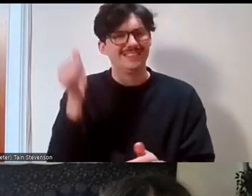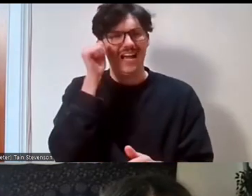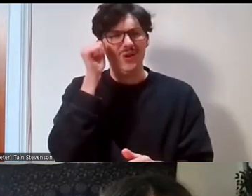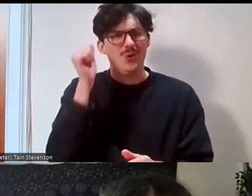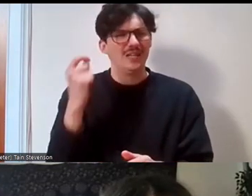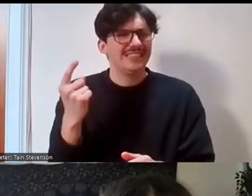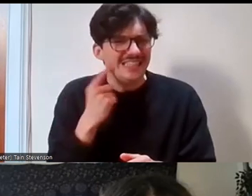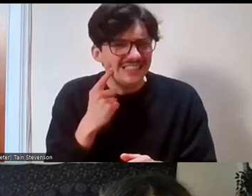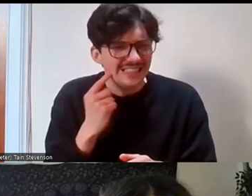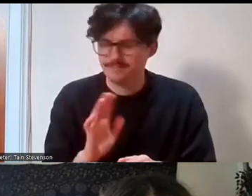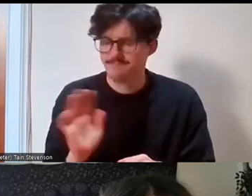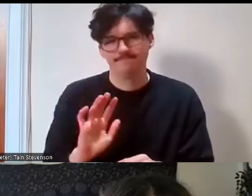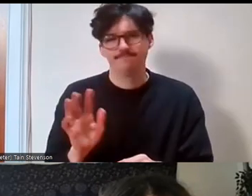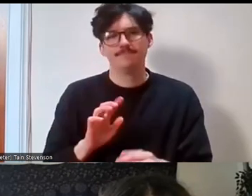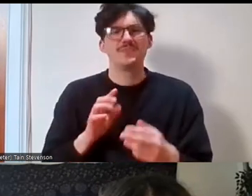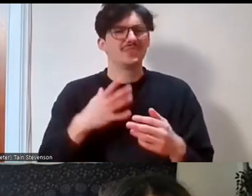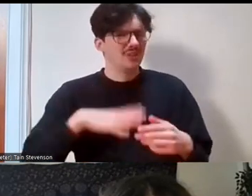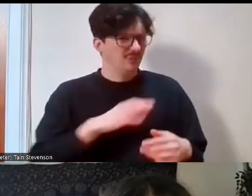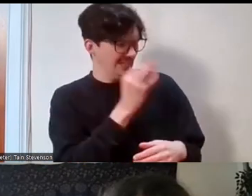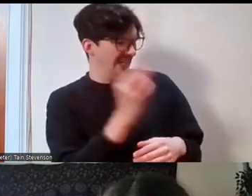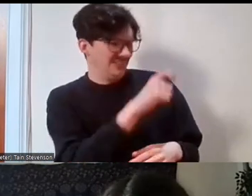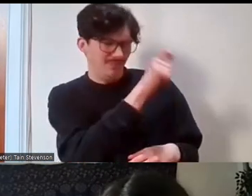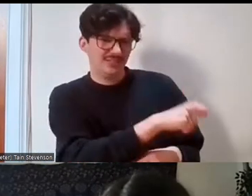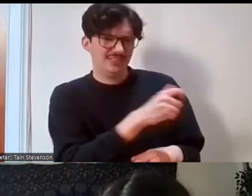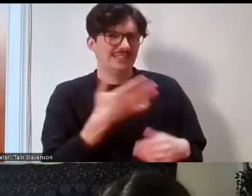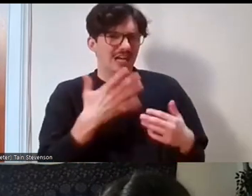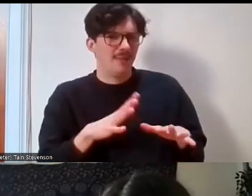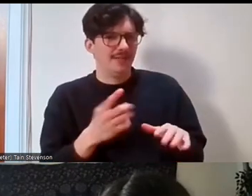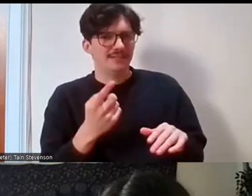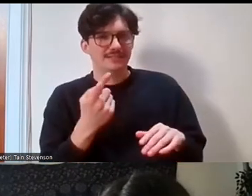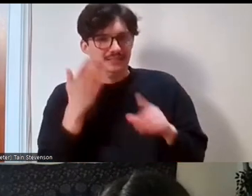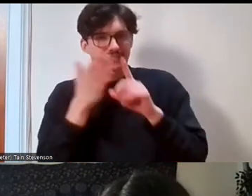kind of go to people and ask them, ‘look I've got, I see my blind spot, please can you help me?’, but